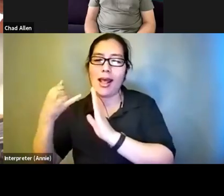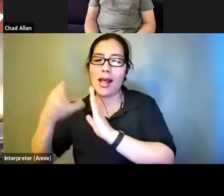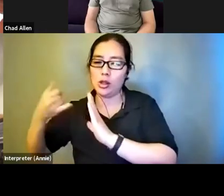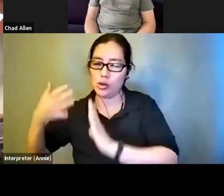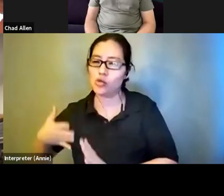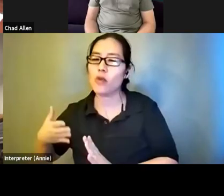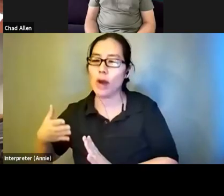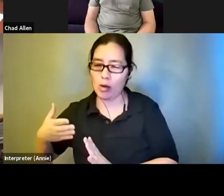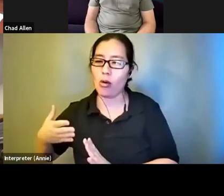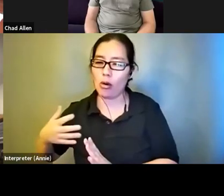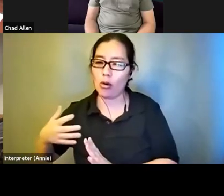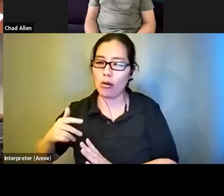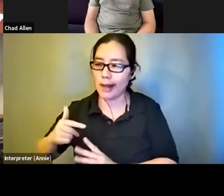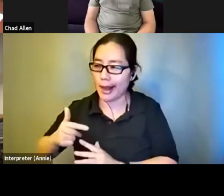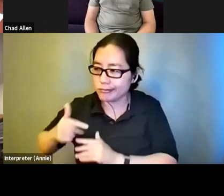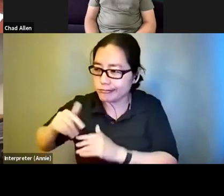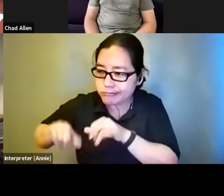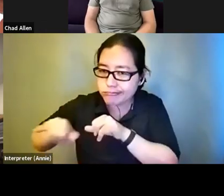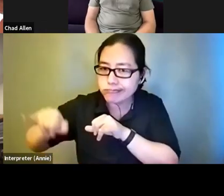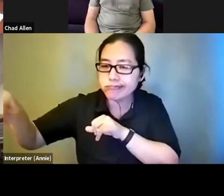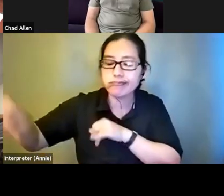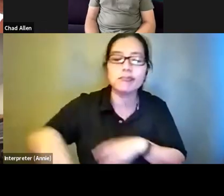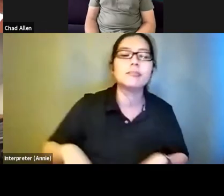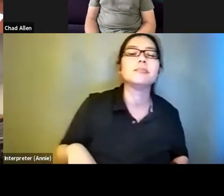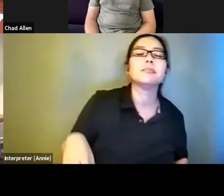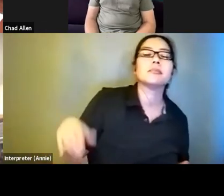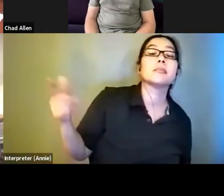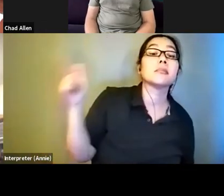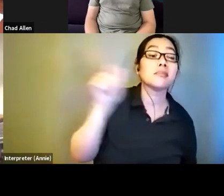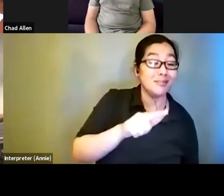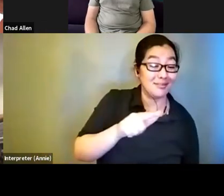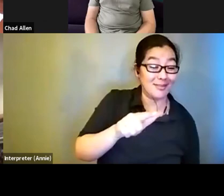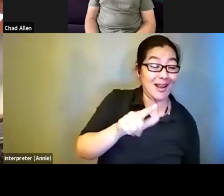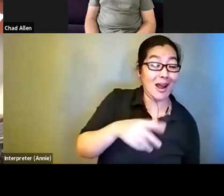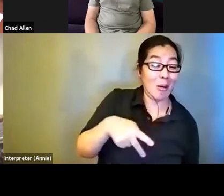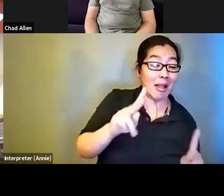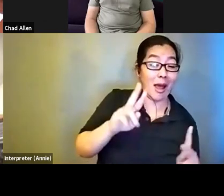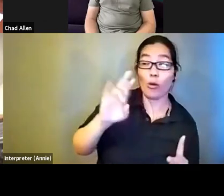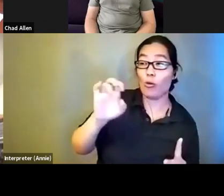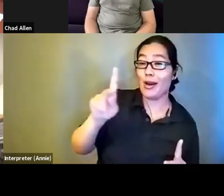audio description in movies and shows. Rick, you want to talk about that one? Rick Boggs: All